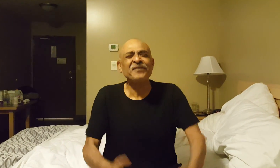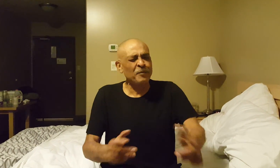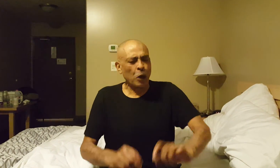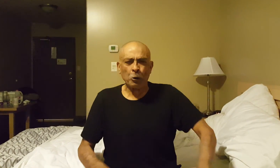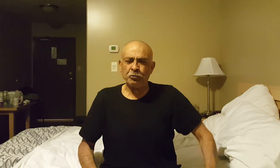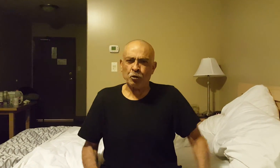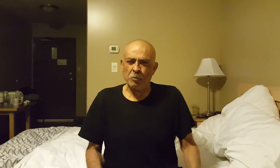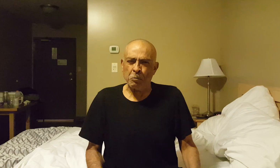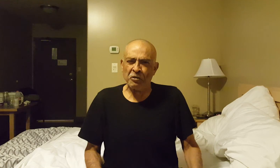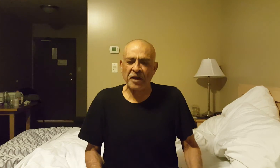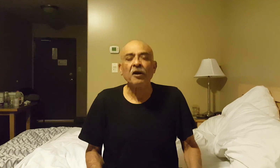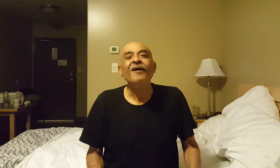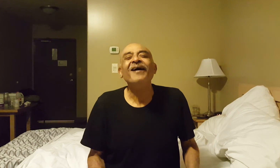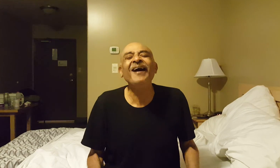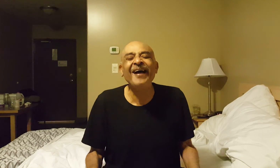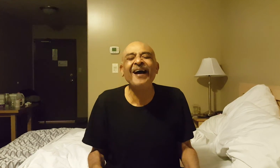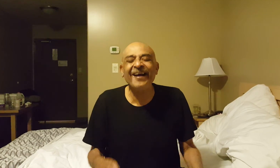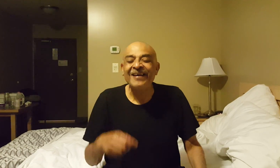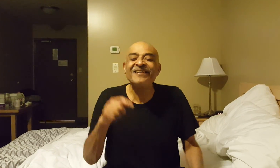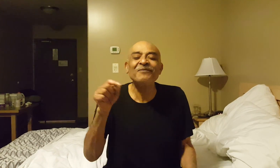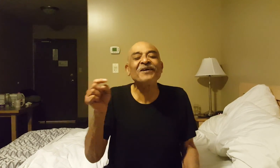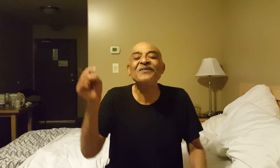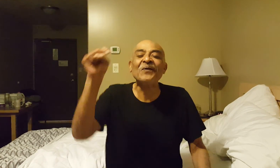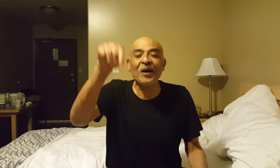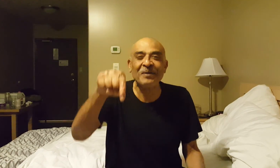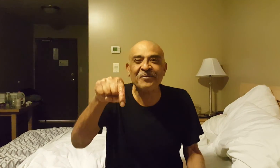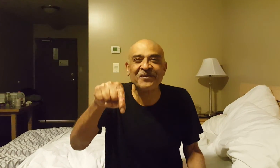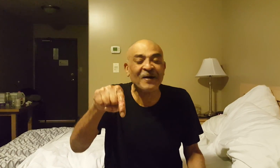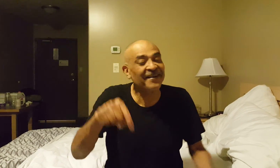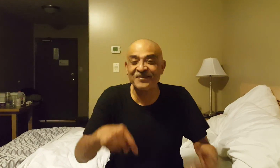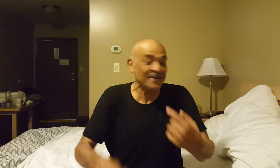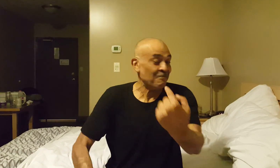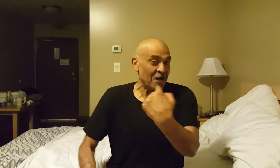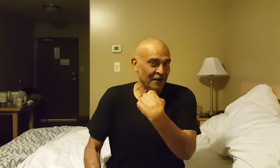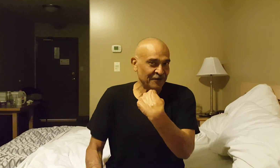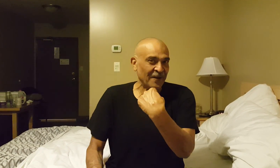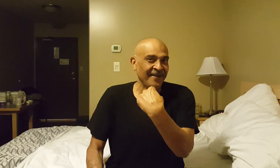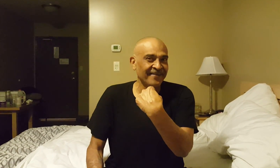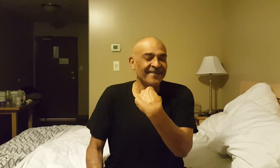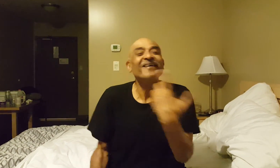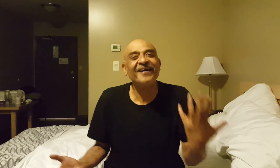tell me "how do you remember that?" Just because your memory is bad doesn't mean mine is bad. Right?